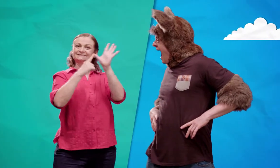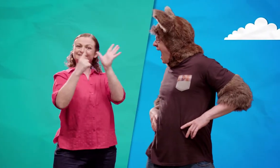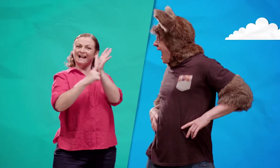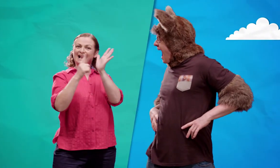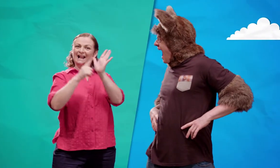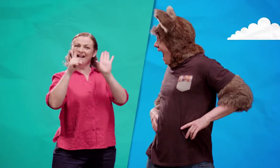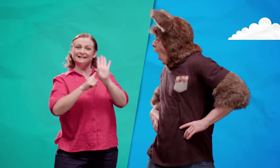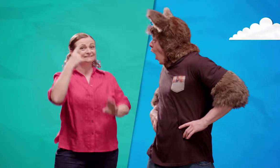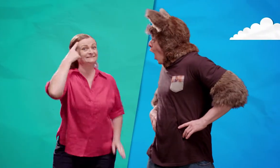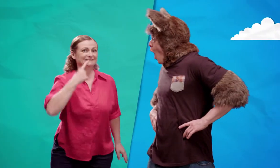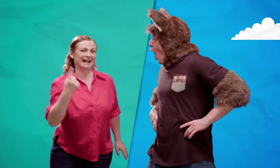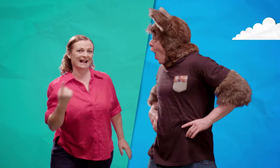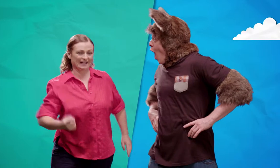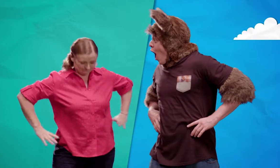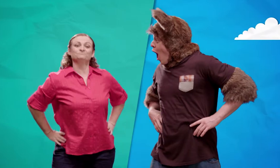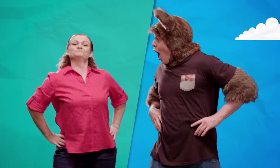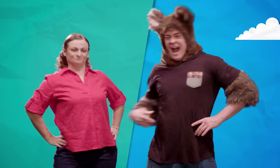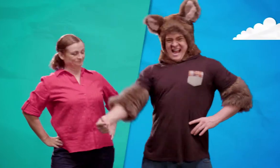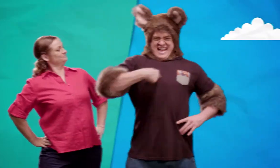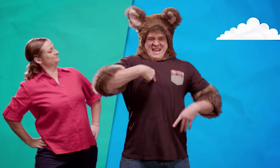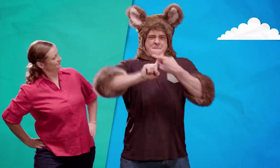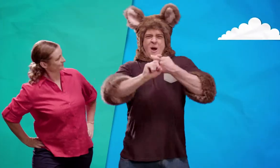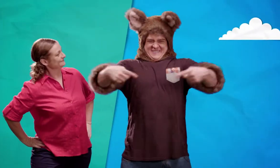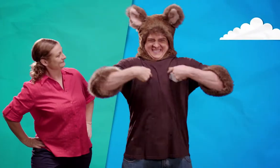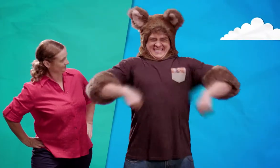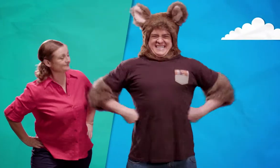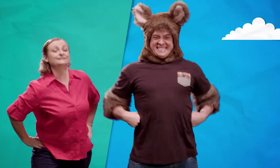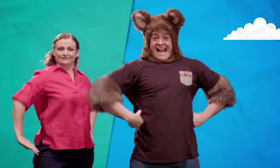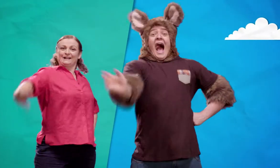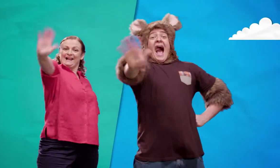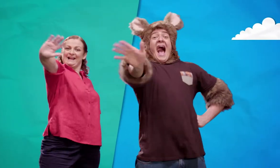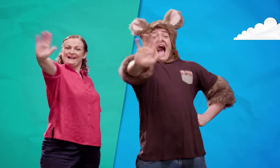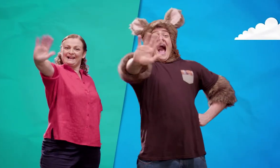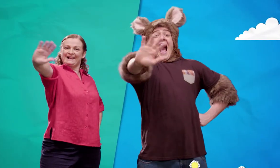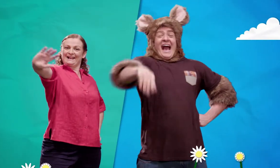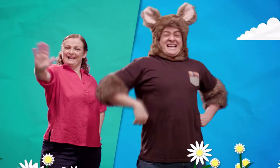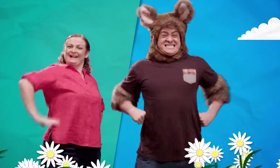I'm Sally! And I'm Possum. Hello!!